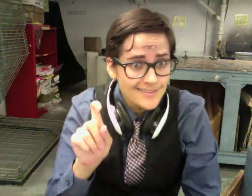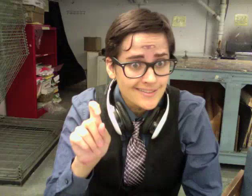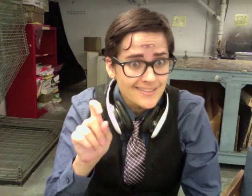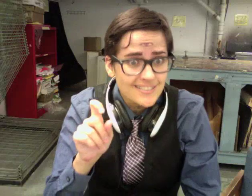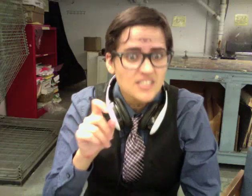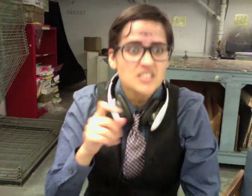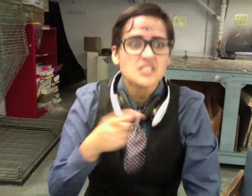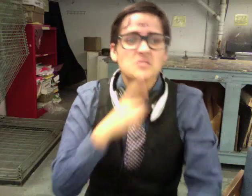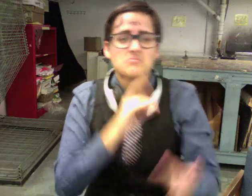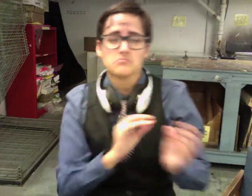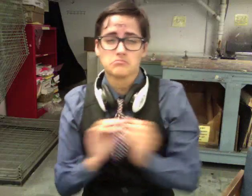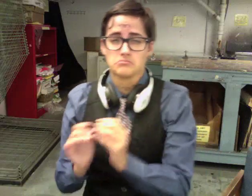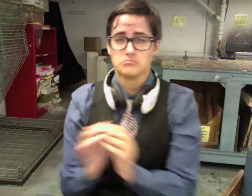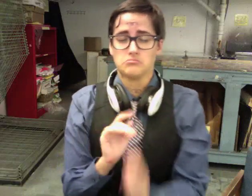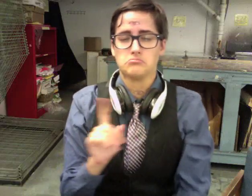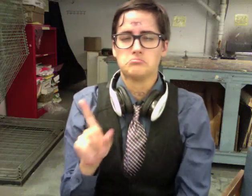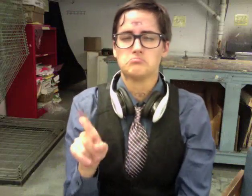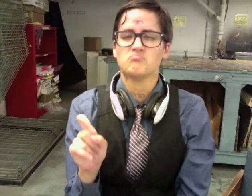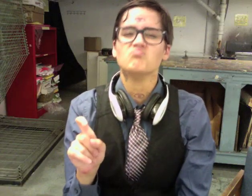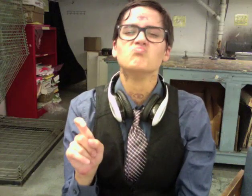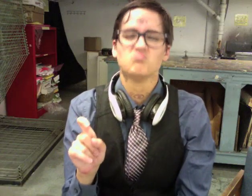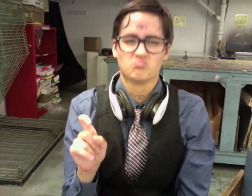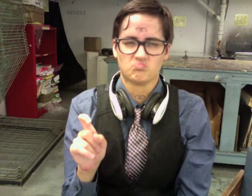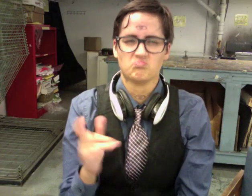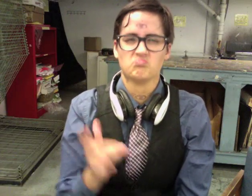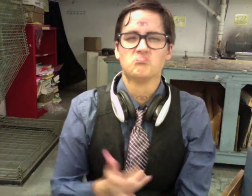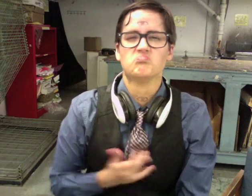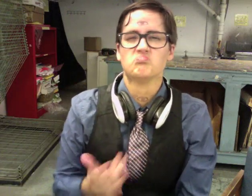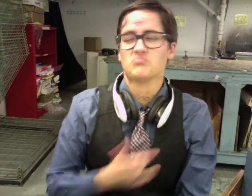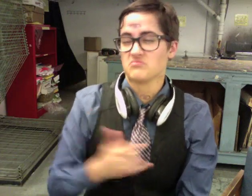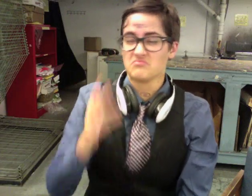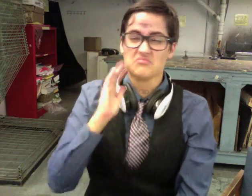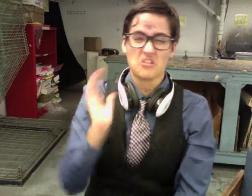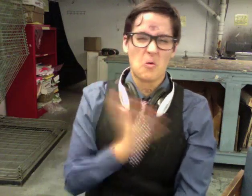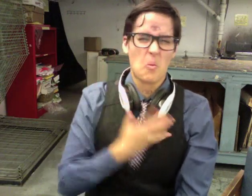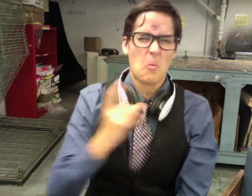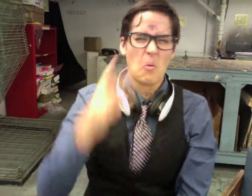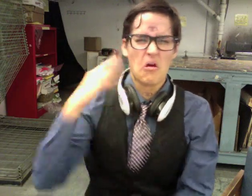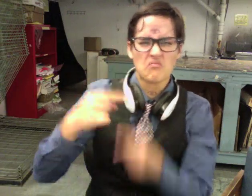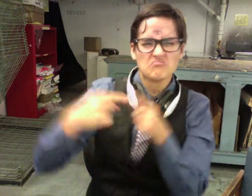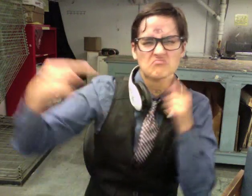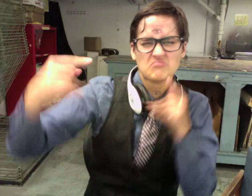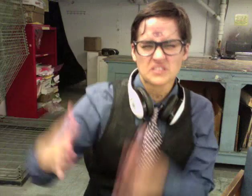game schedule, and also, if this could be the work of their bitter rivals, the Desert